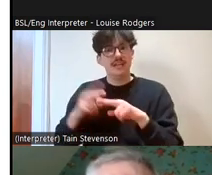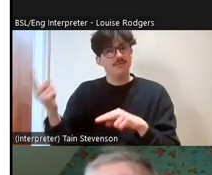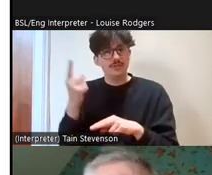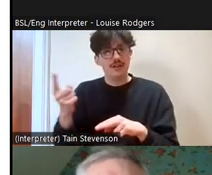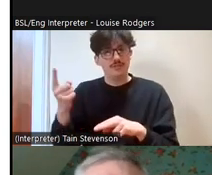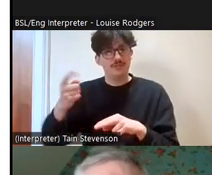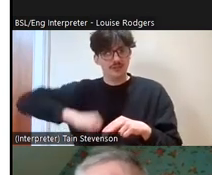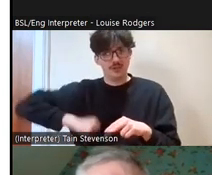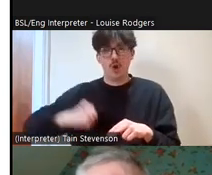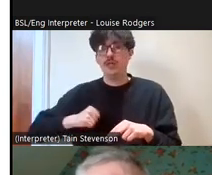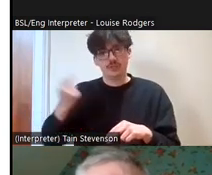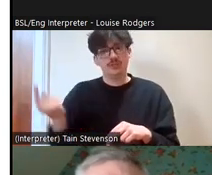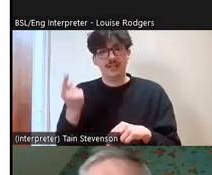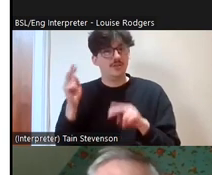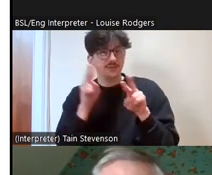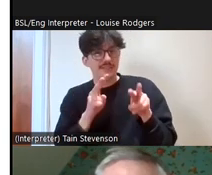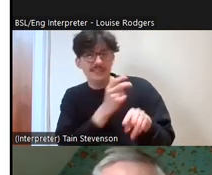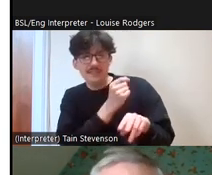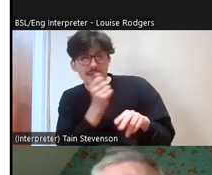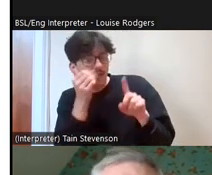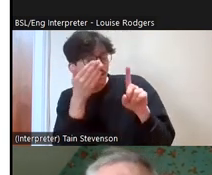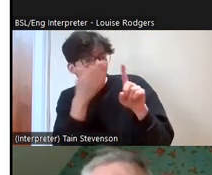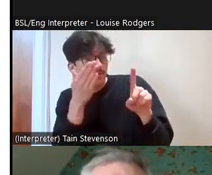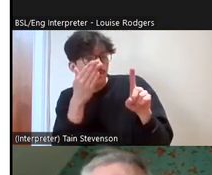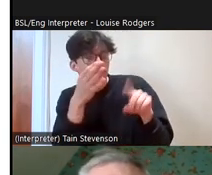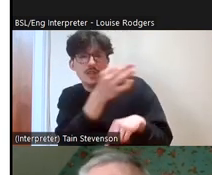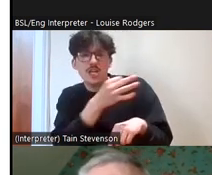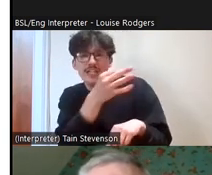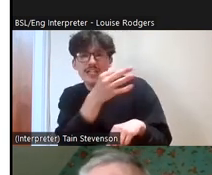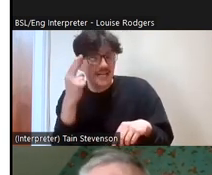certainly some of the groups there and it just shows, you know, what a great range of people